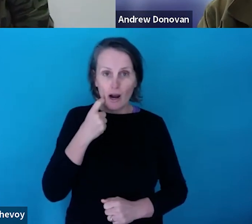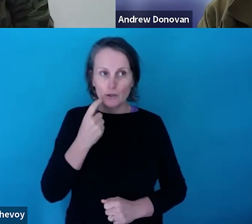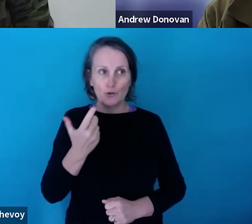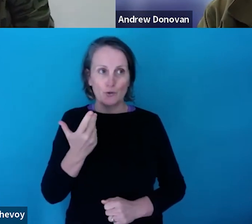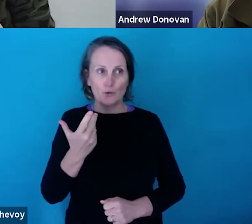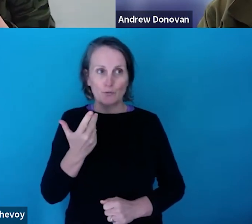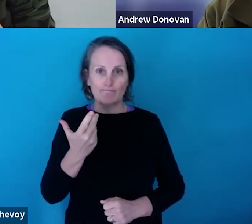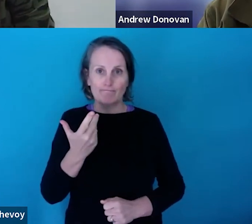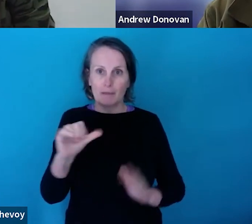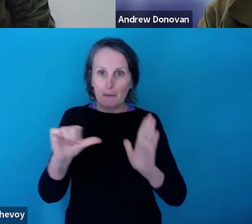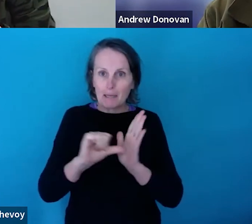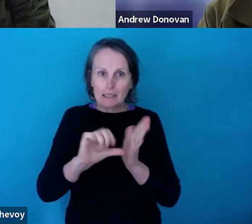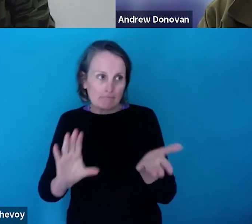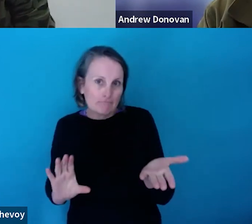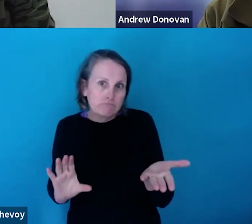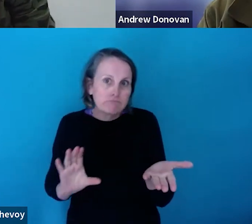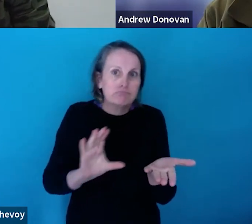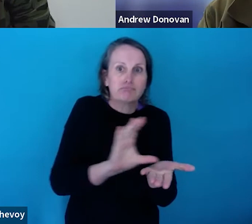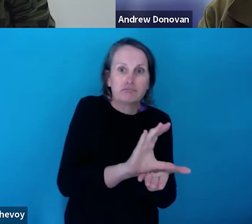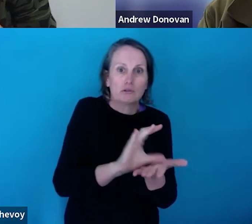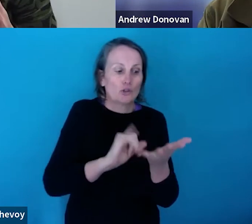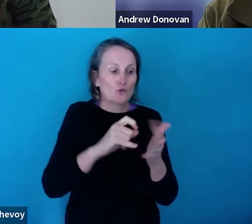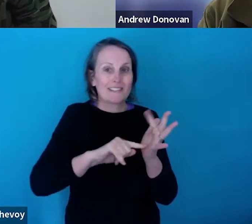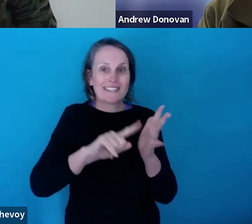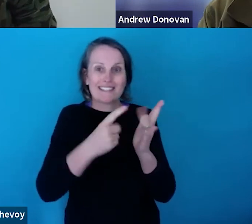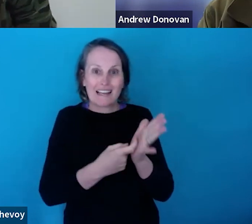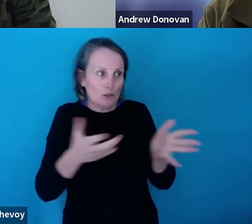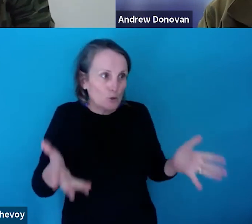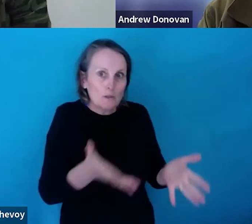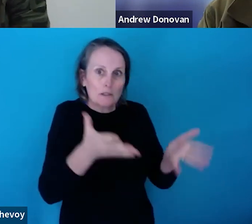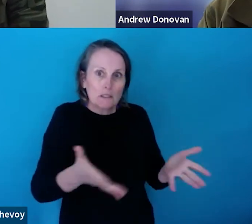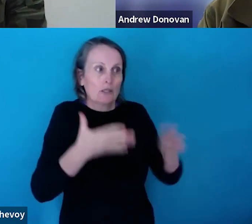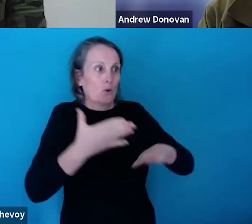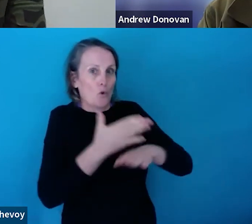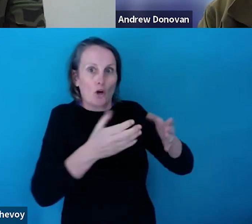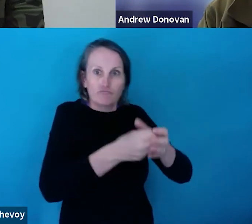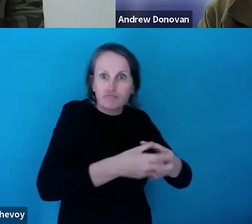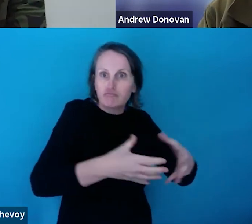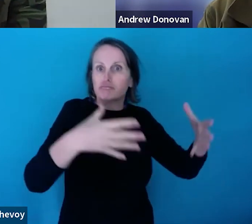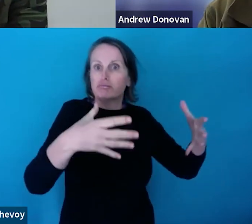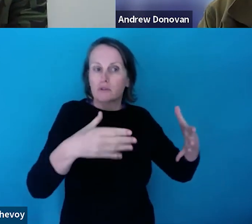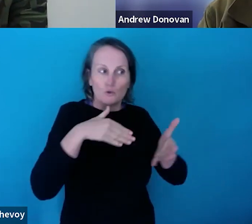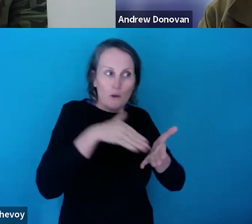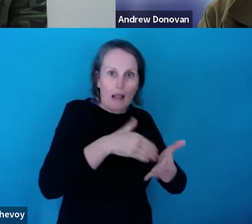the sector in order to reactivate and get work happening and to enable collaboration and to enable the sector